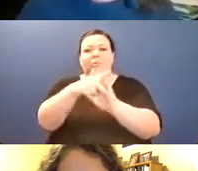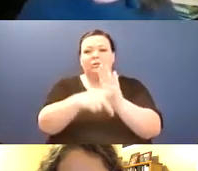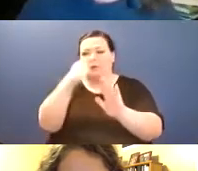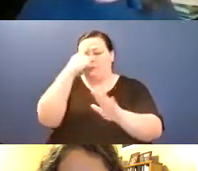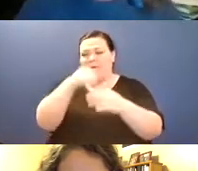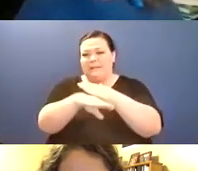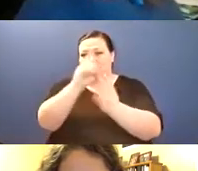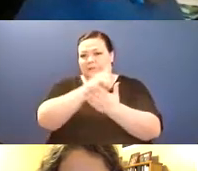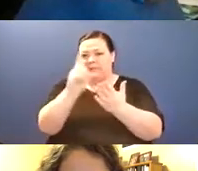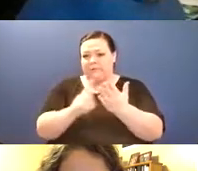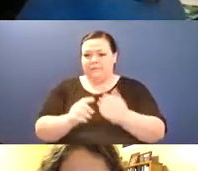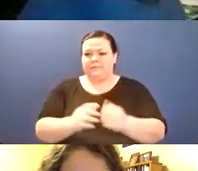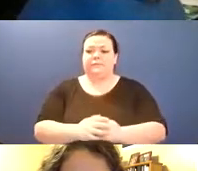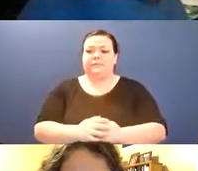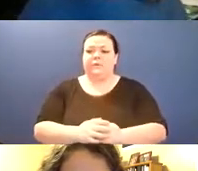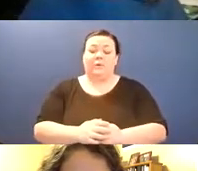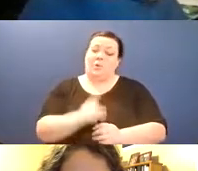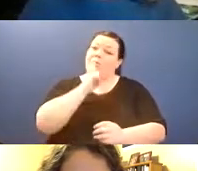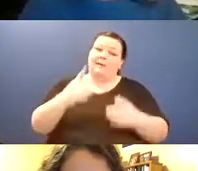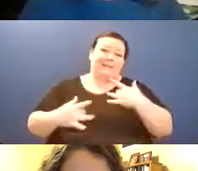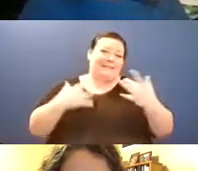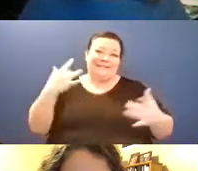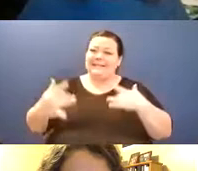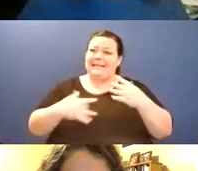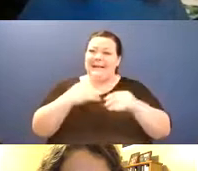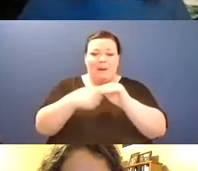your microphone when you're not speaking to help cut down on distractions and background noise,